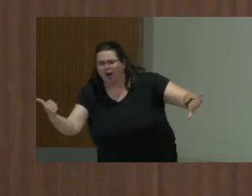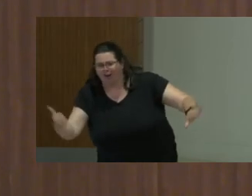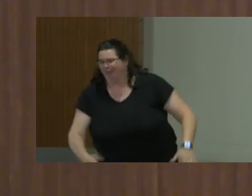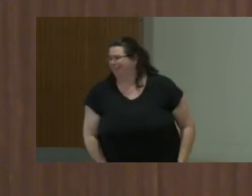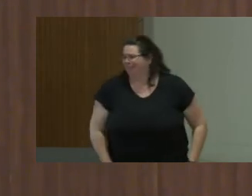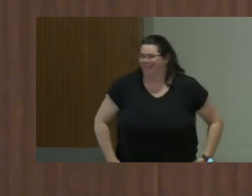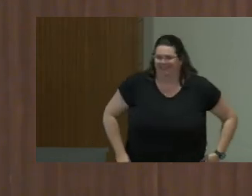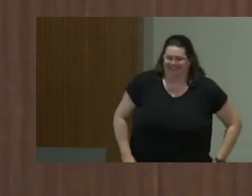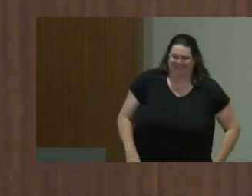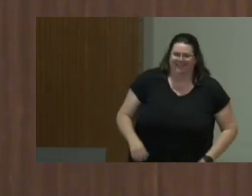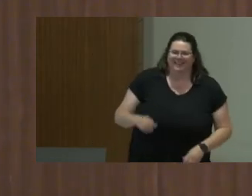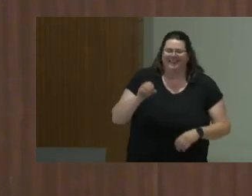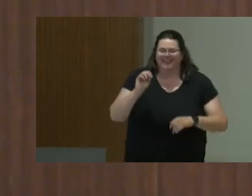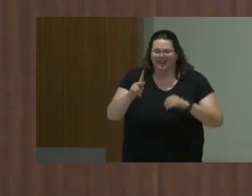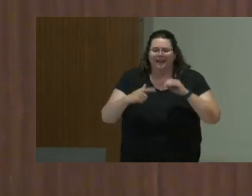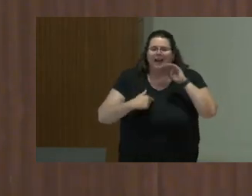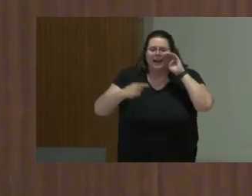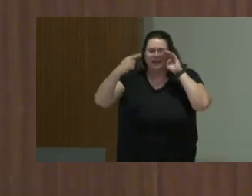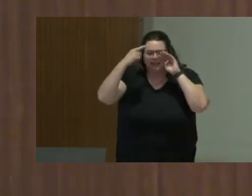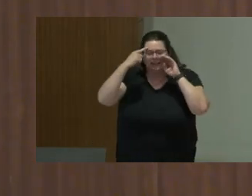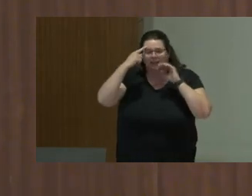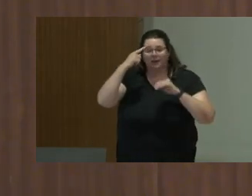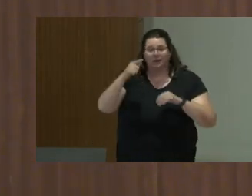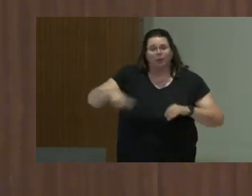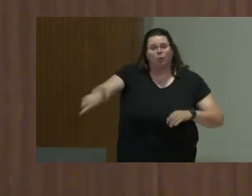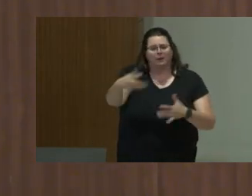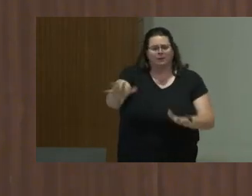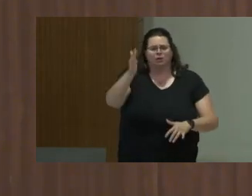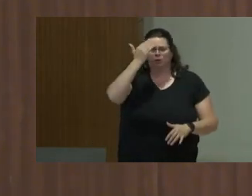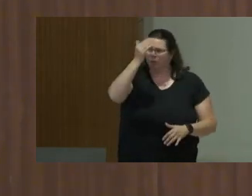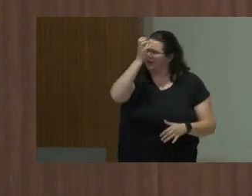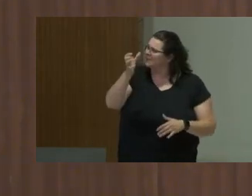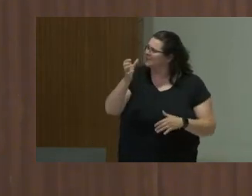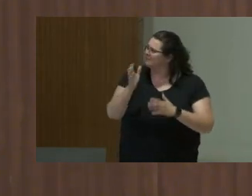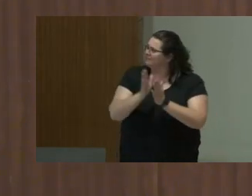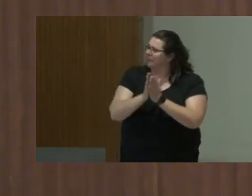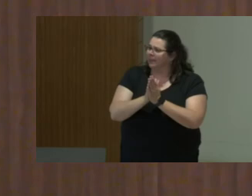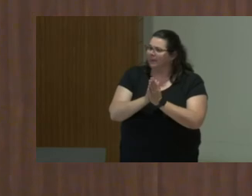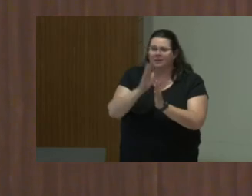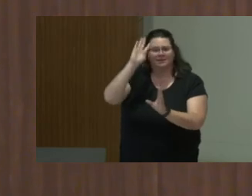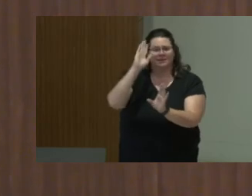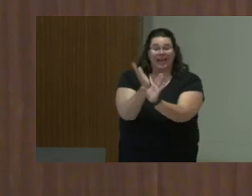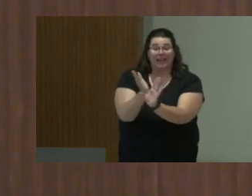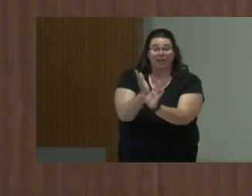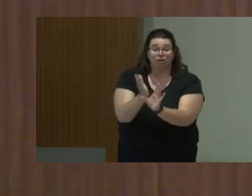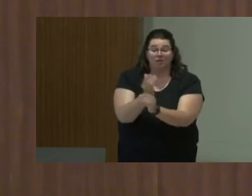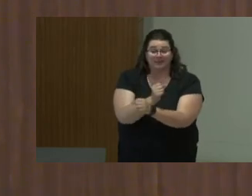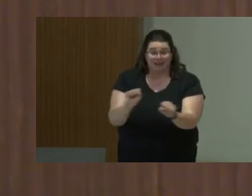So I think we all know the concept of psychological safety. I see some nodding.